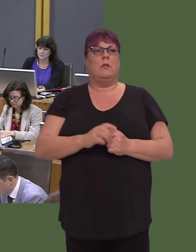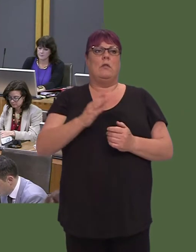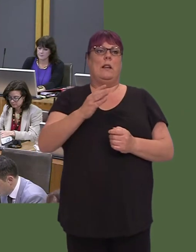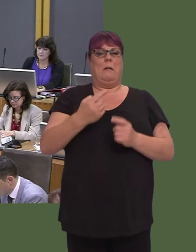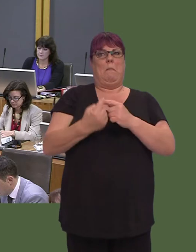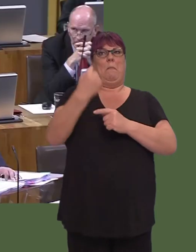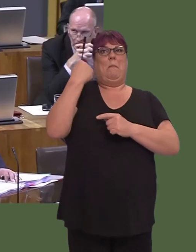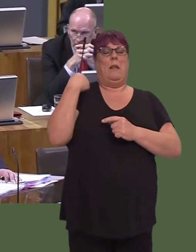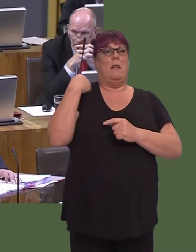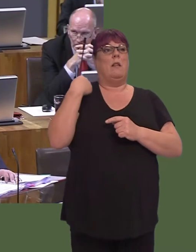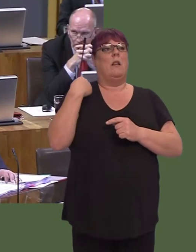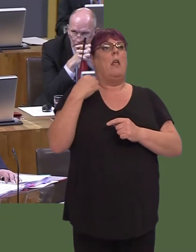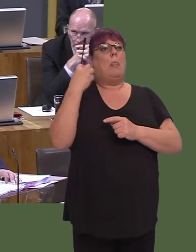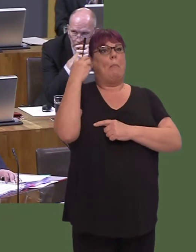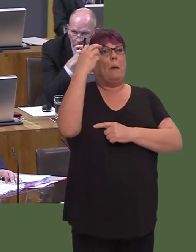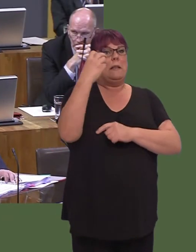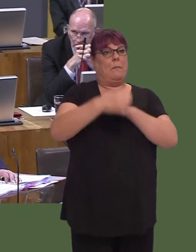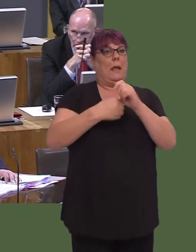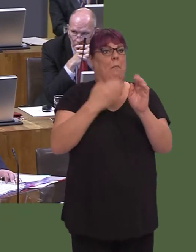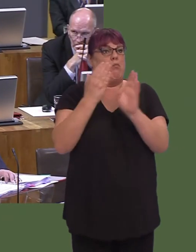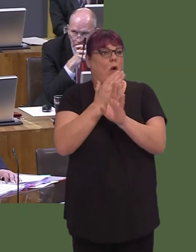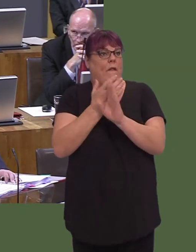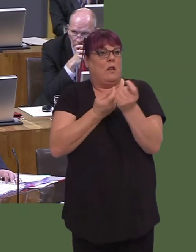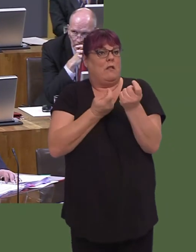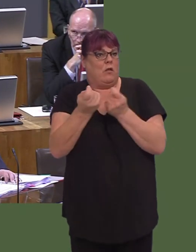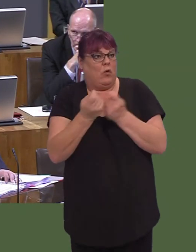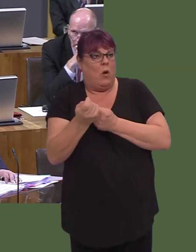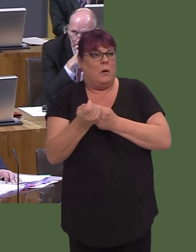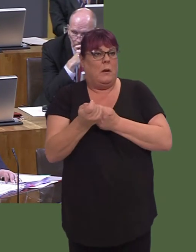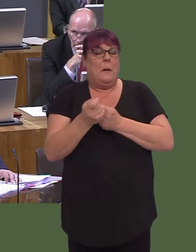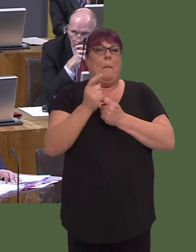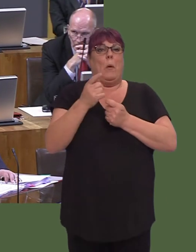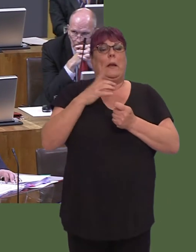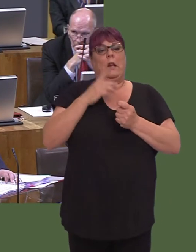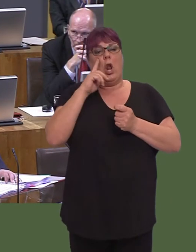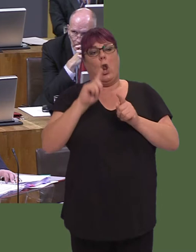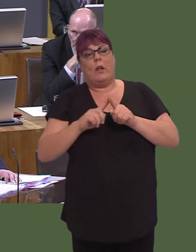to do, so we must now look at a new model that looks upon bus services as just that,